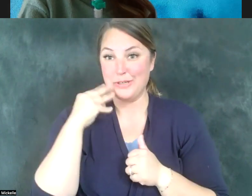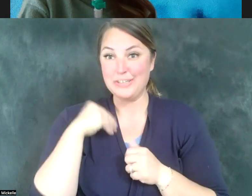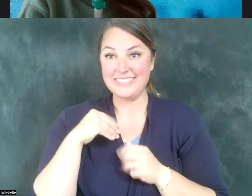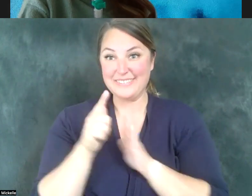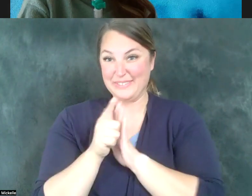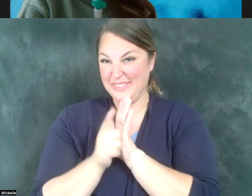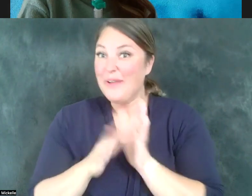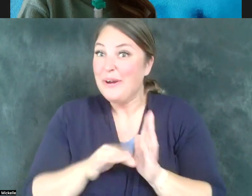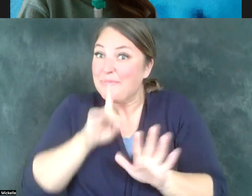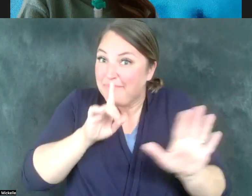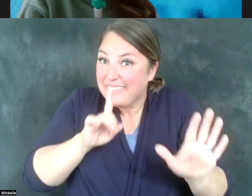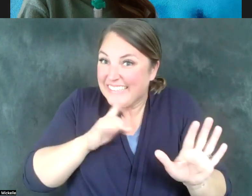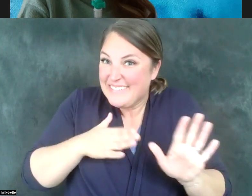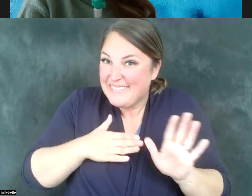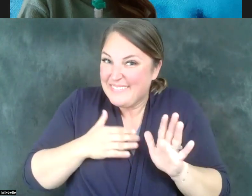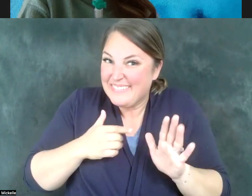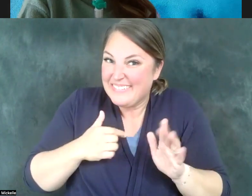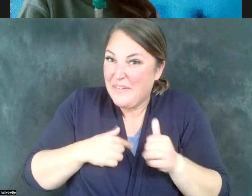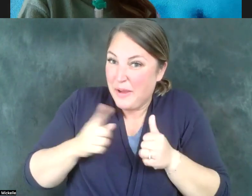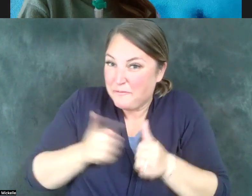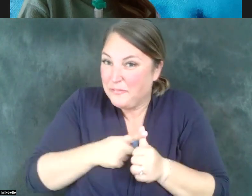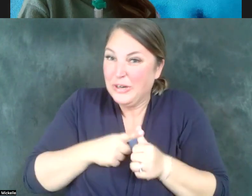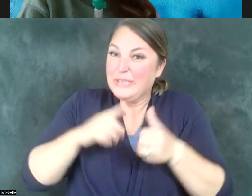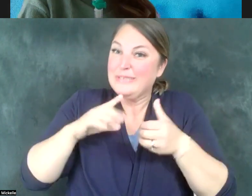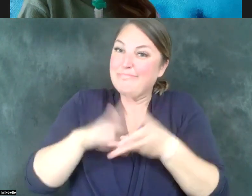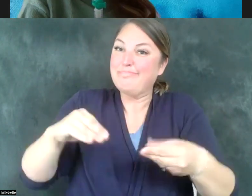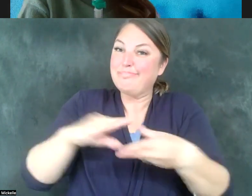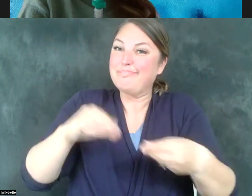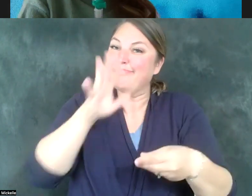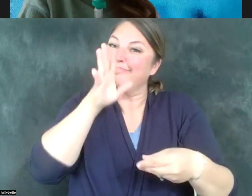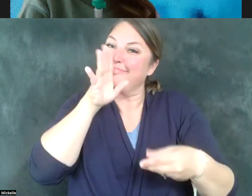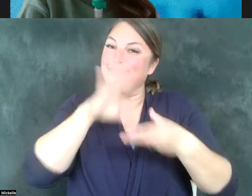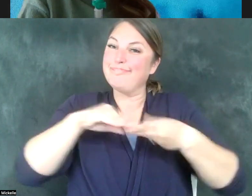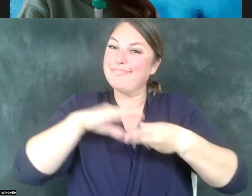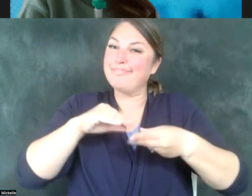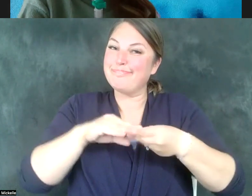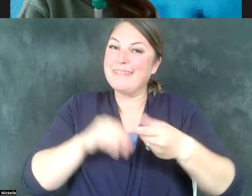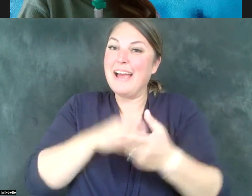it was my first oral argument that I ever gave was a case against Steve Makita, who